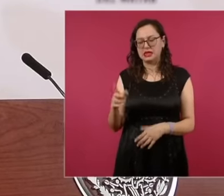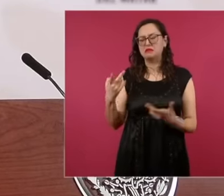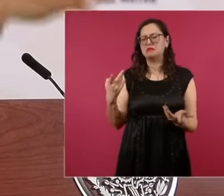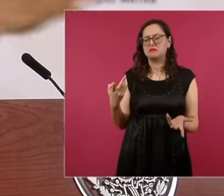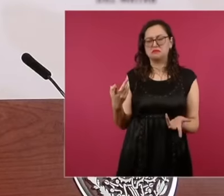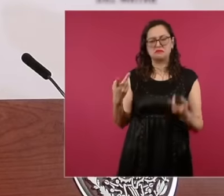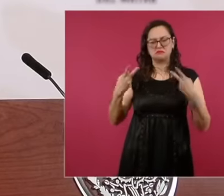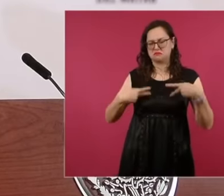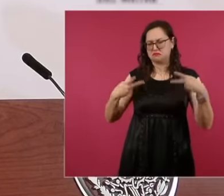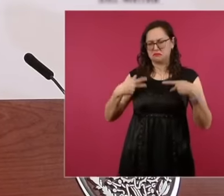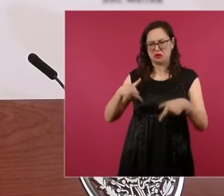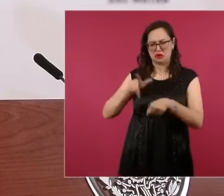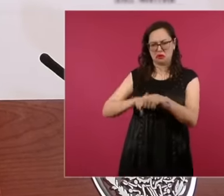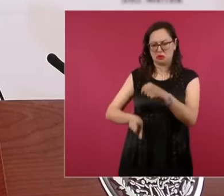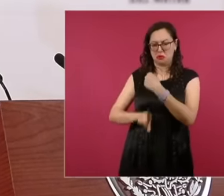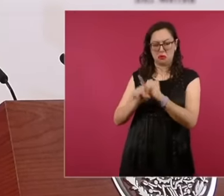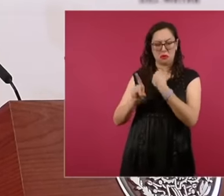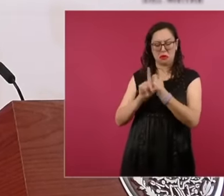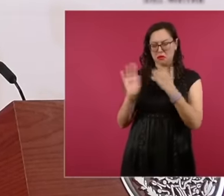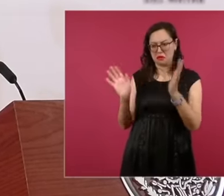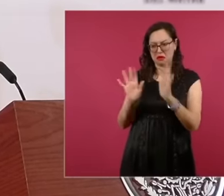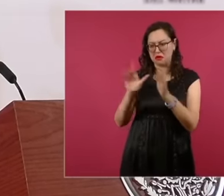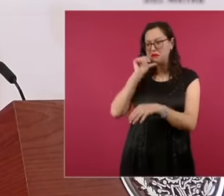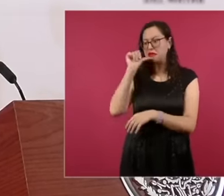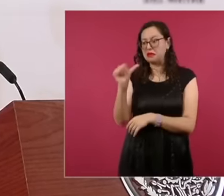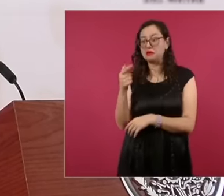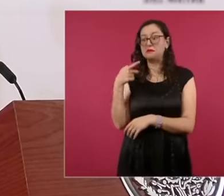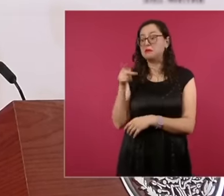they are